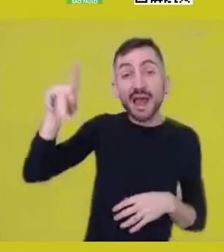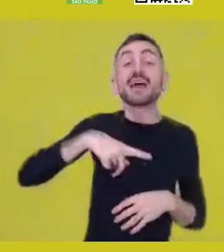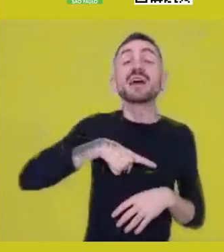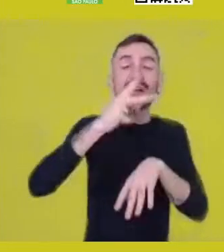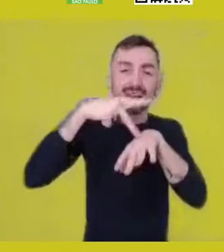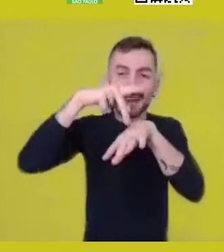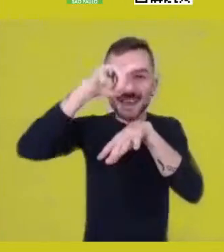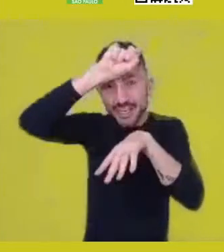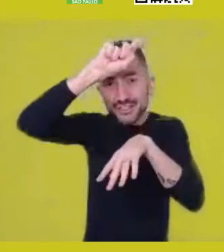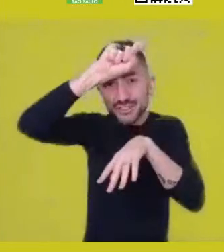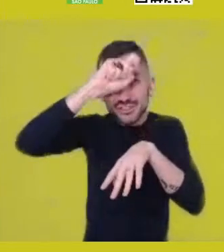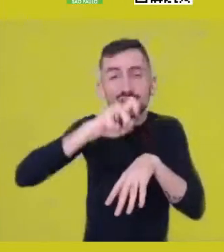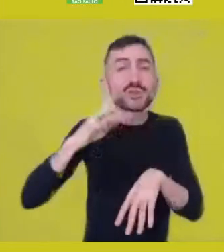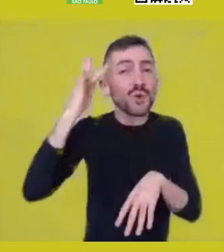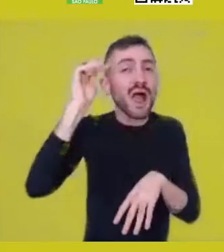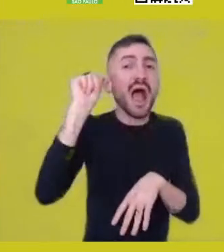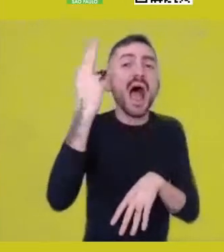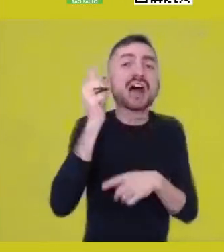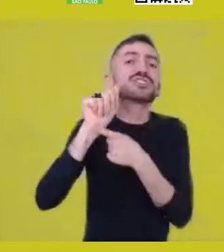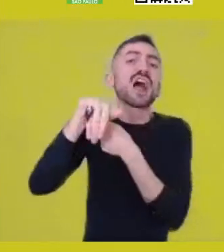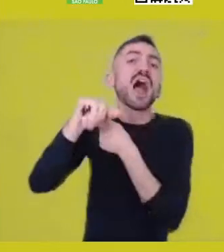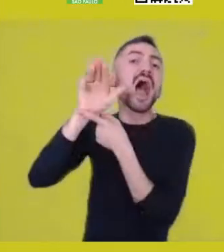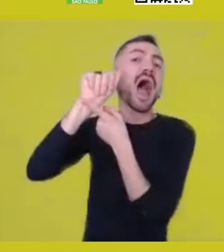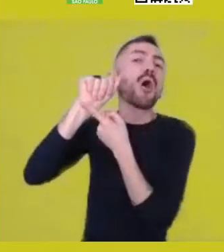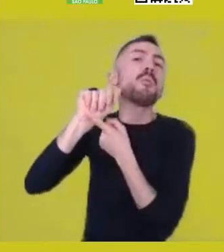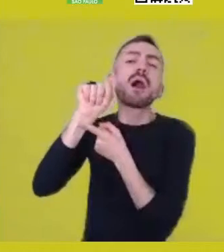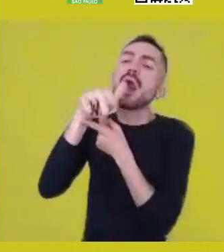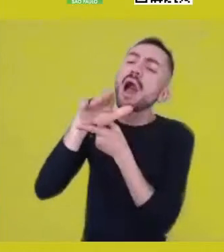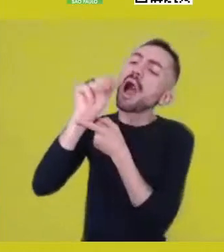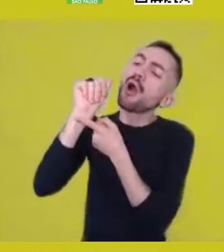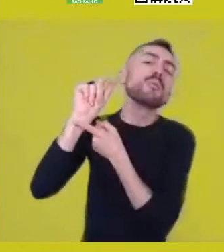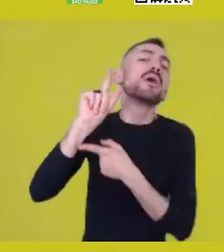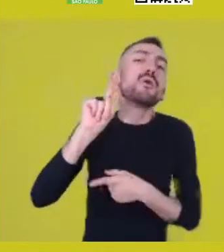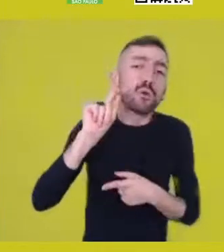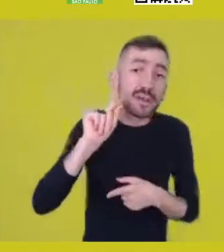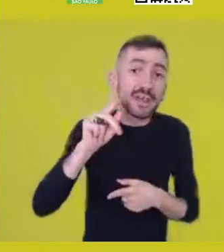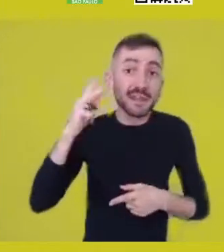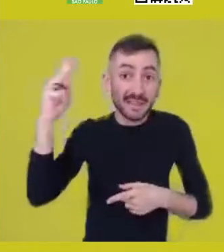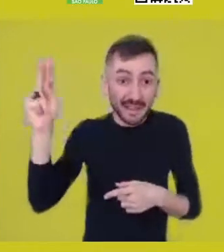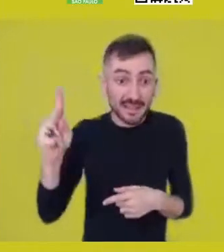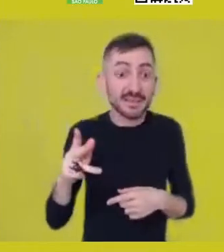and he first presents that as a mere configuration of the katz.